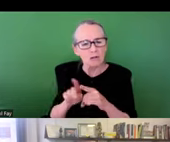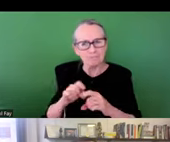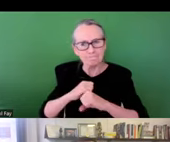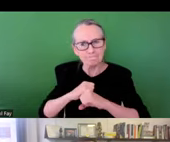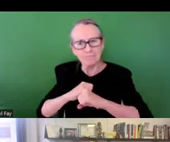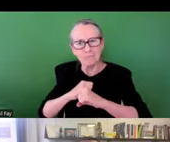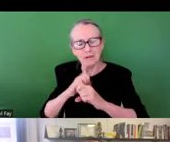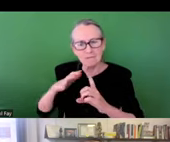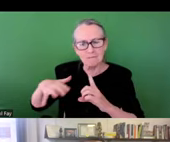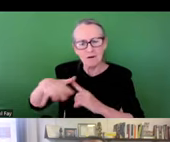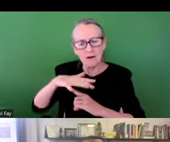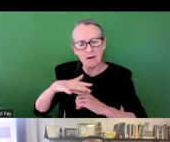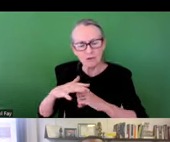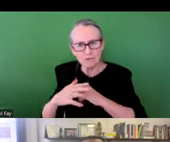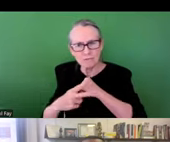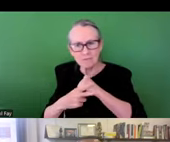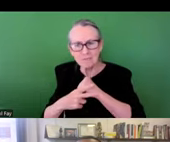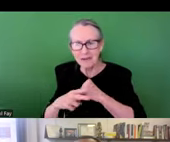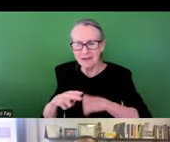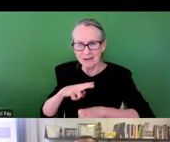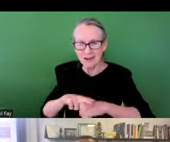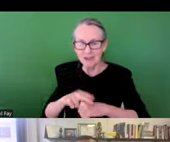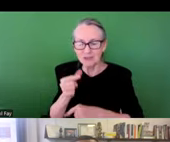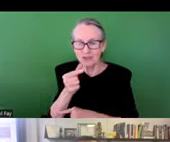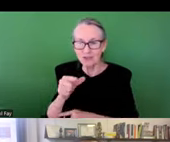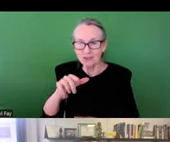about the effects of infrastructure on the environment, essentially how